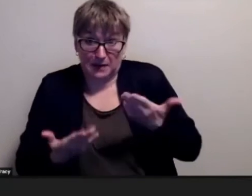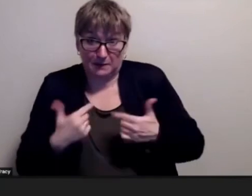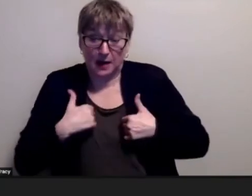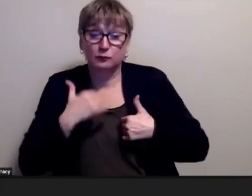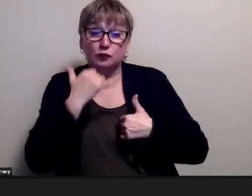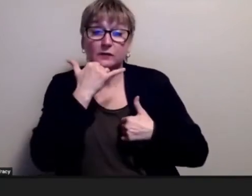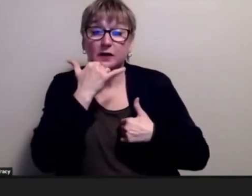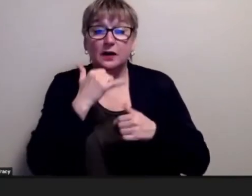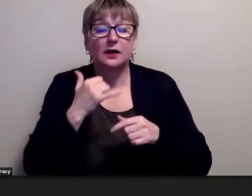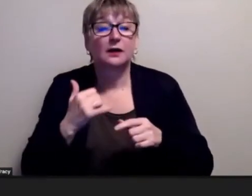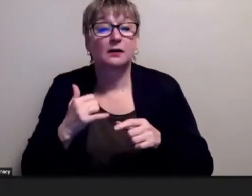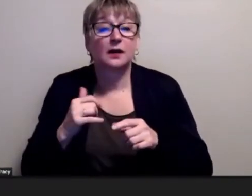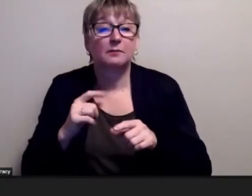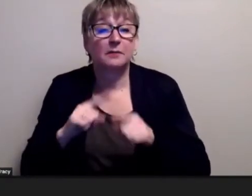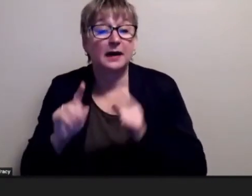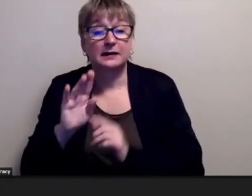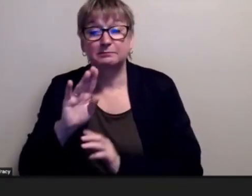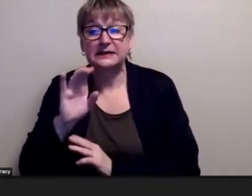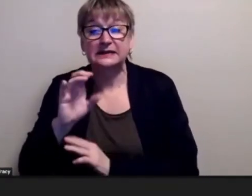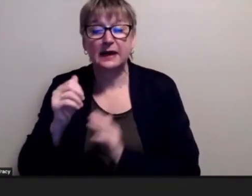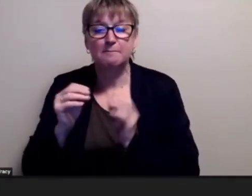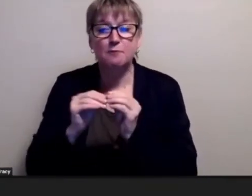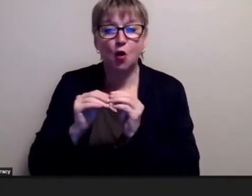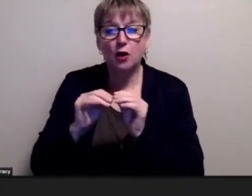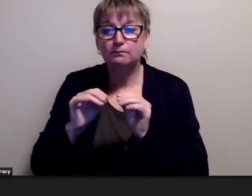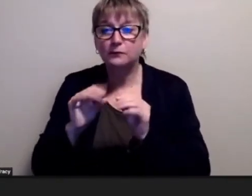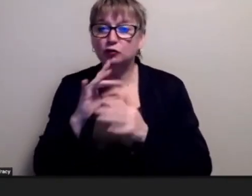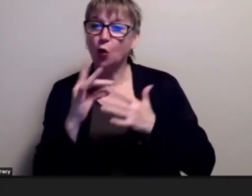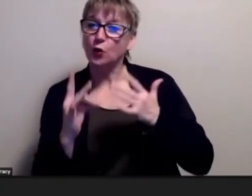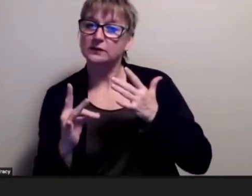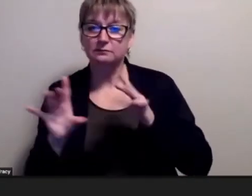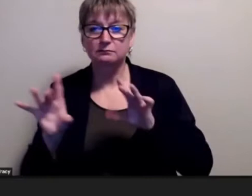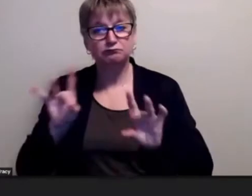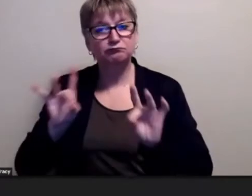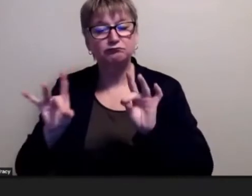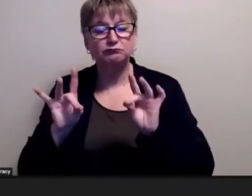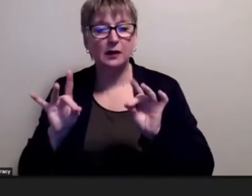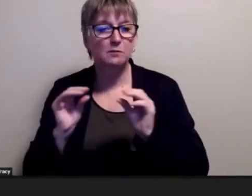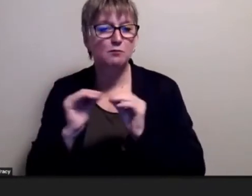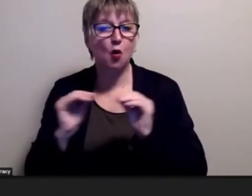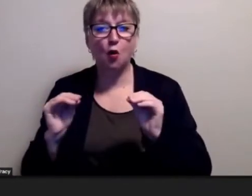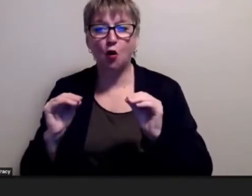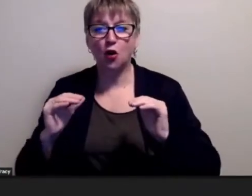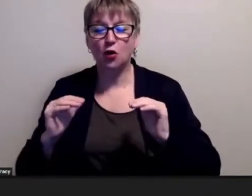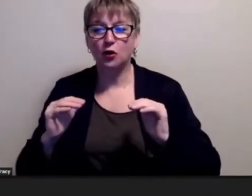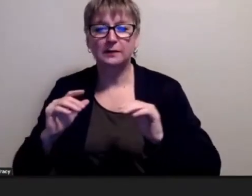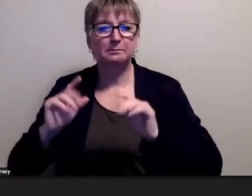have more to choose from you have more levels of abilities you have you know people who are very